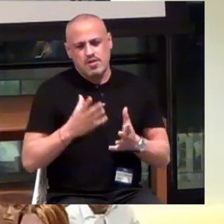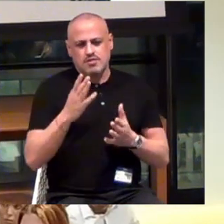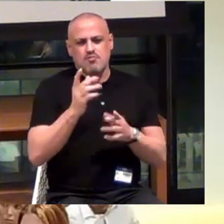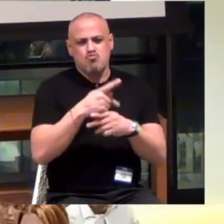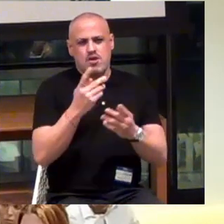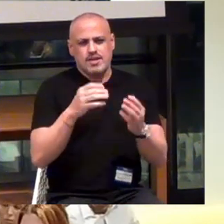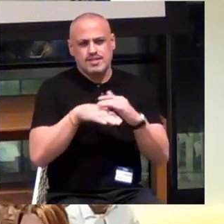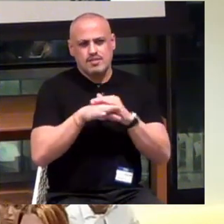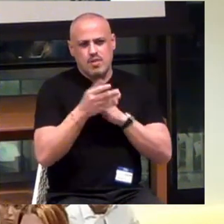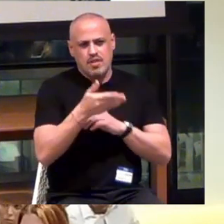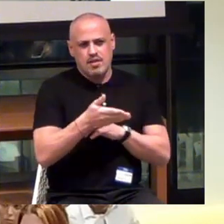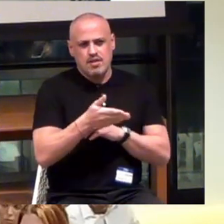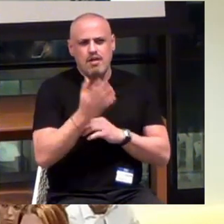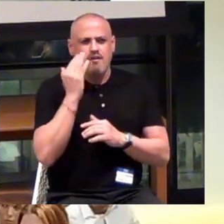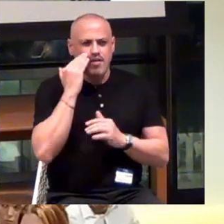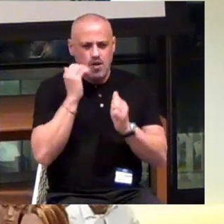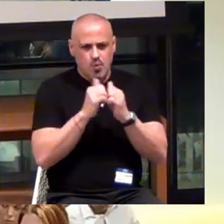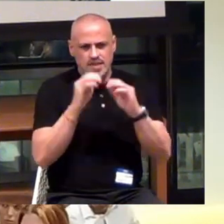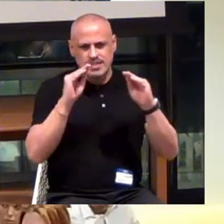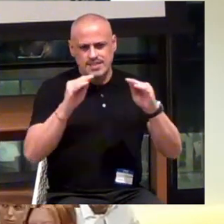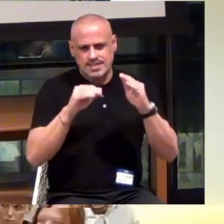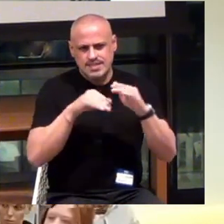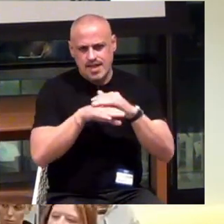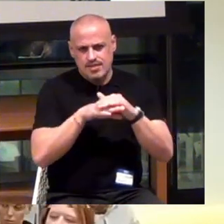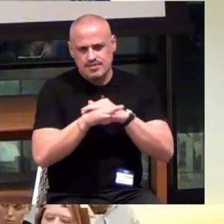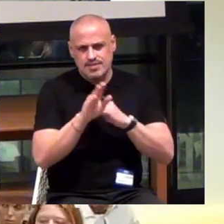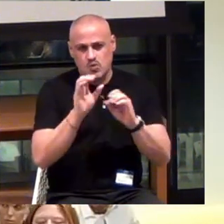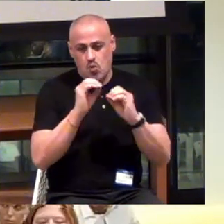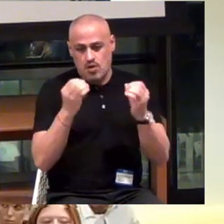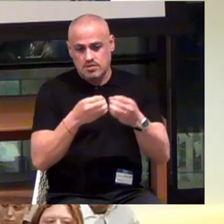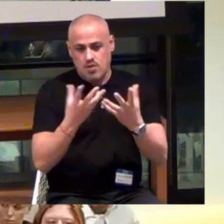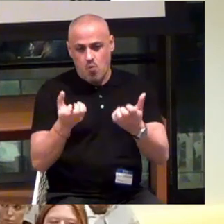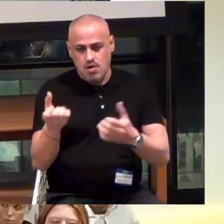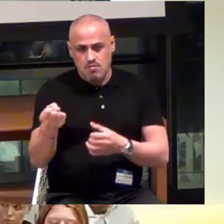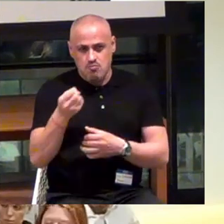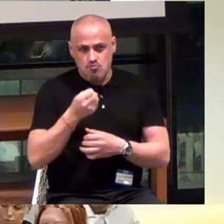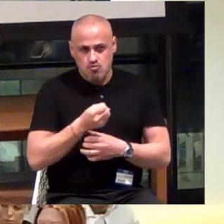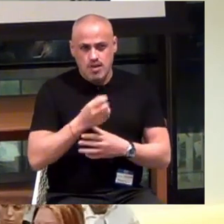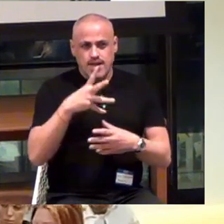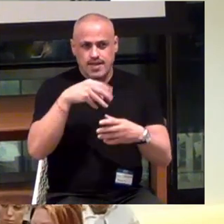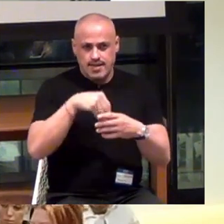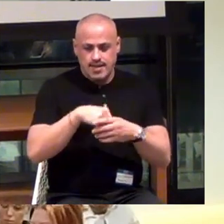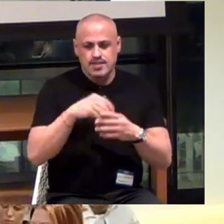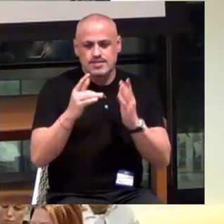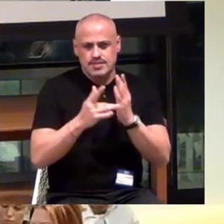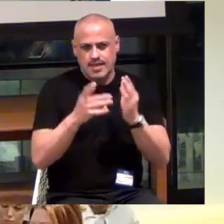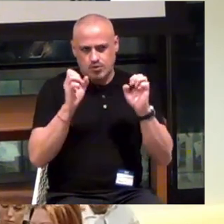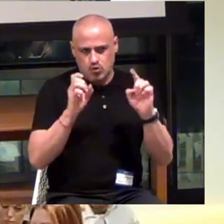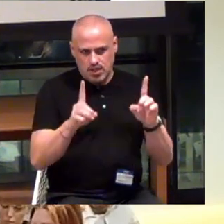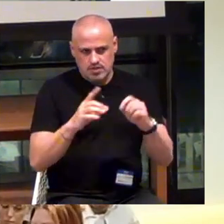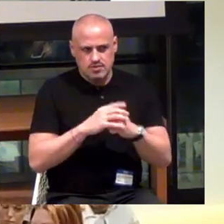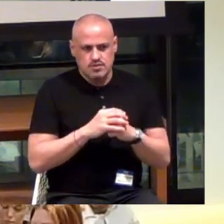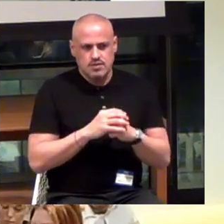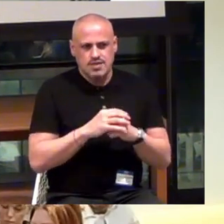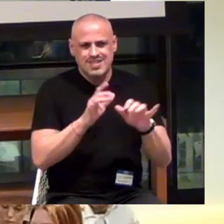And I'm familiar with Teach Access as an organization that wants to bring into tech education standards